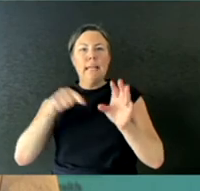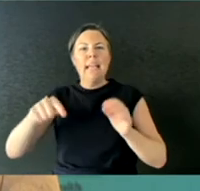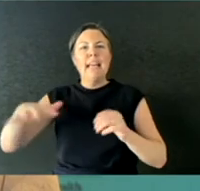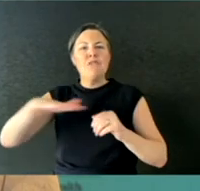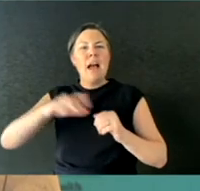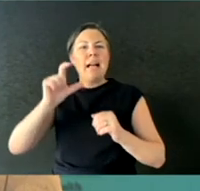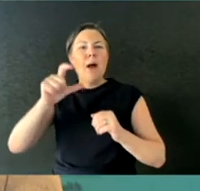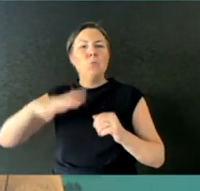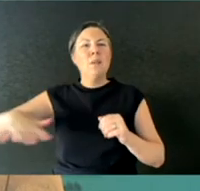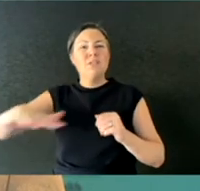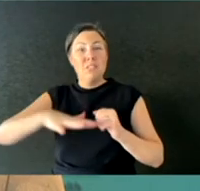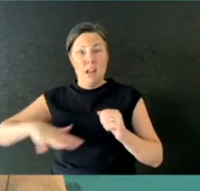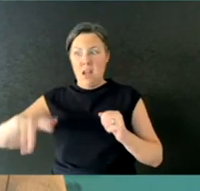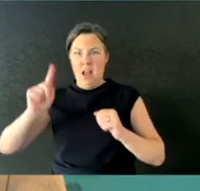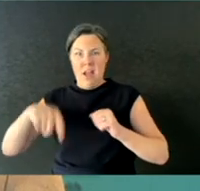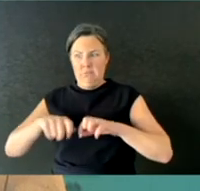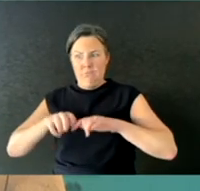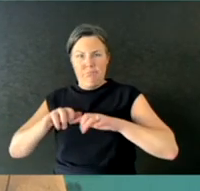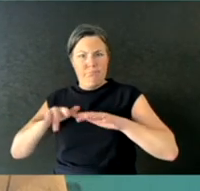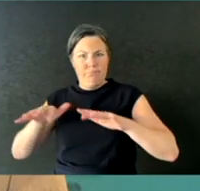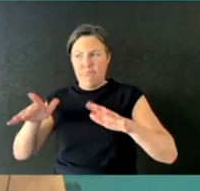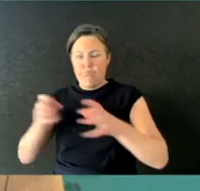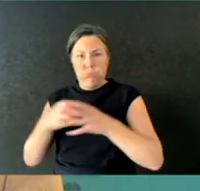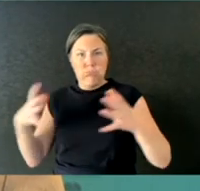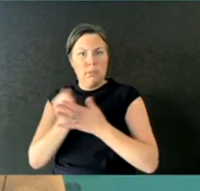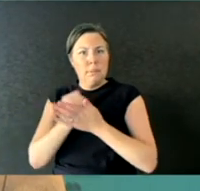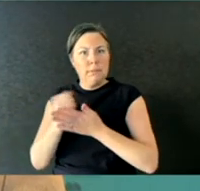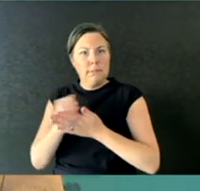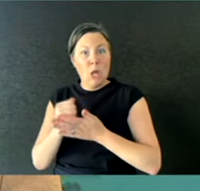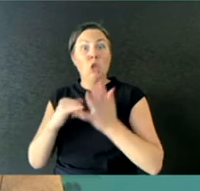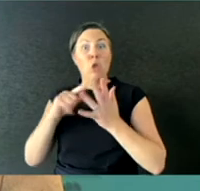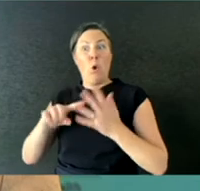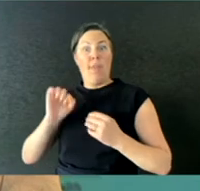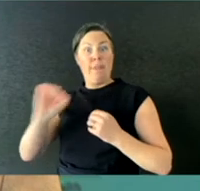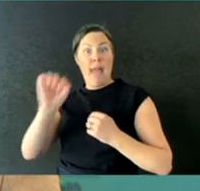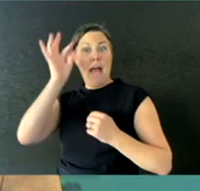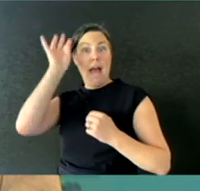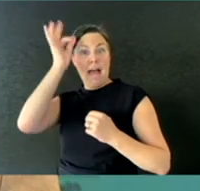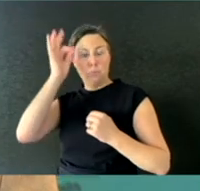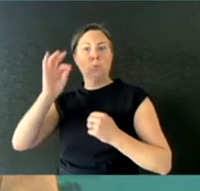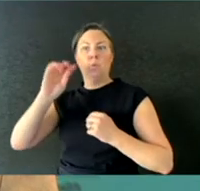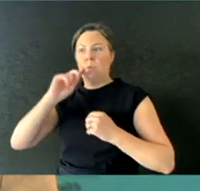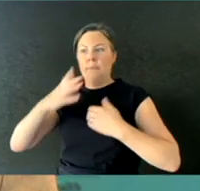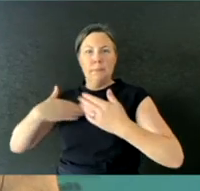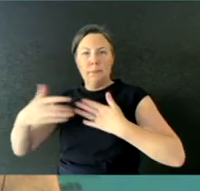and so a large number of those tests will be being conducted in those pop up clinics, which should be of some reassurance.